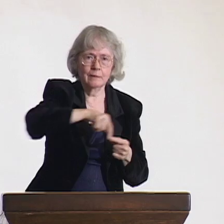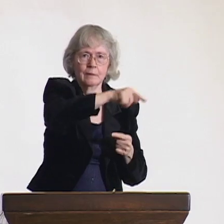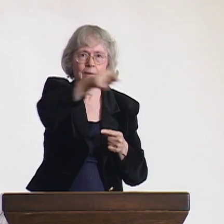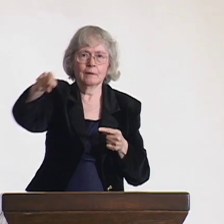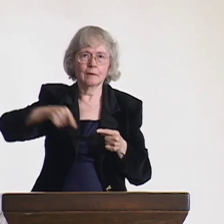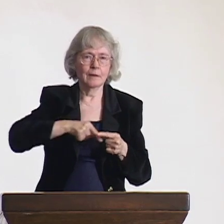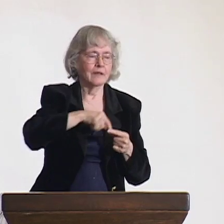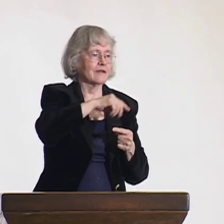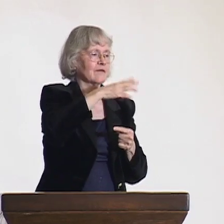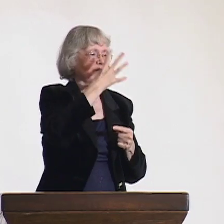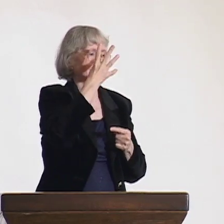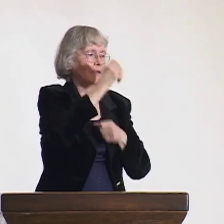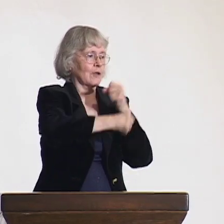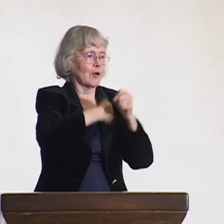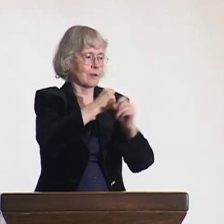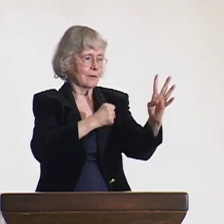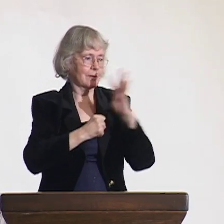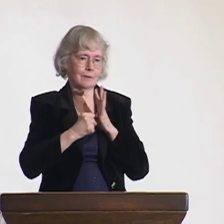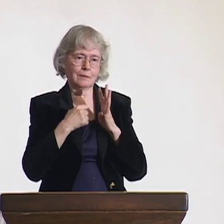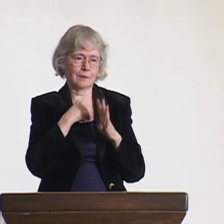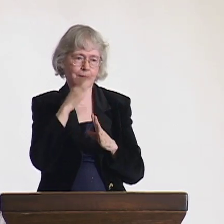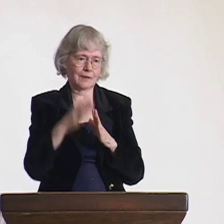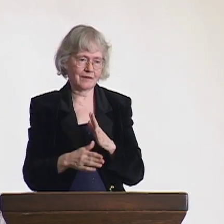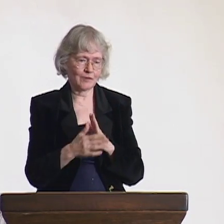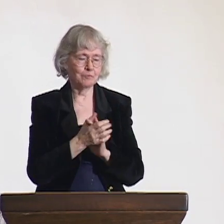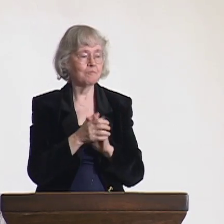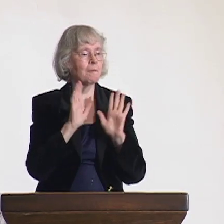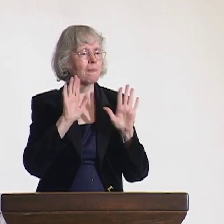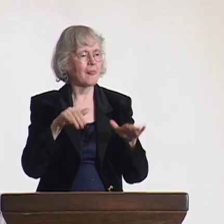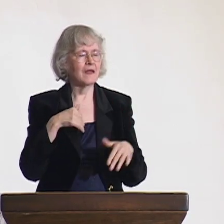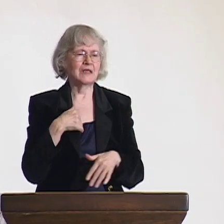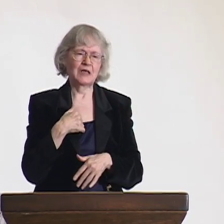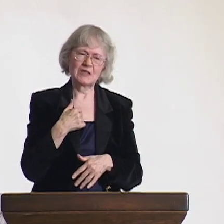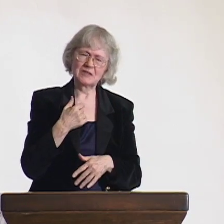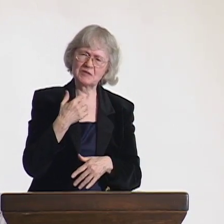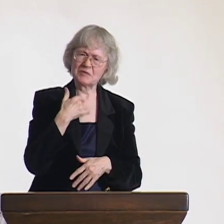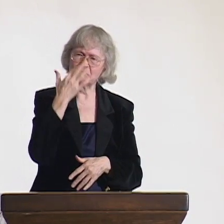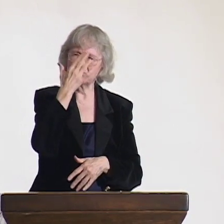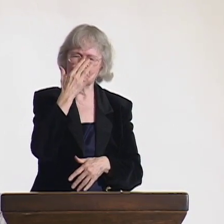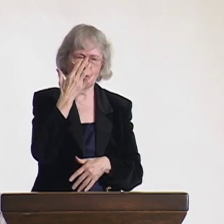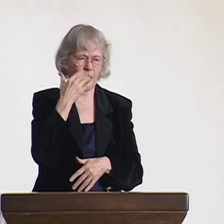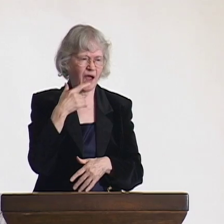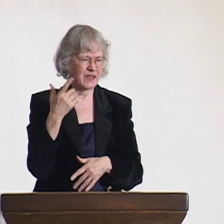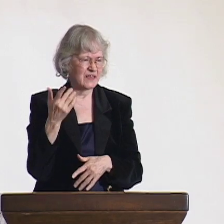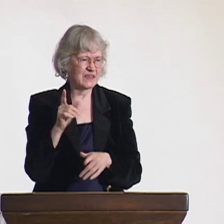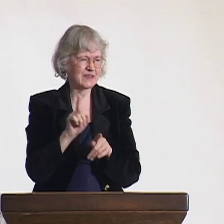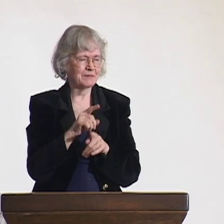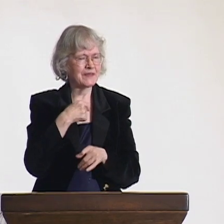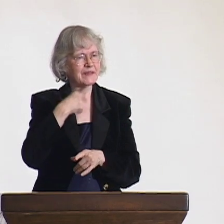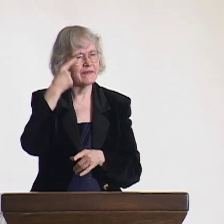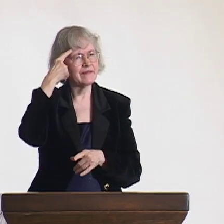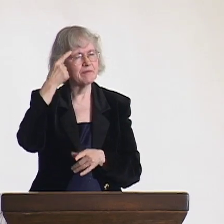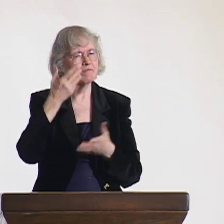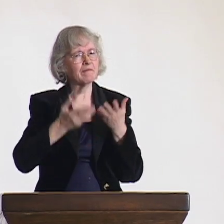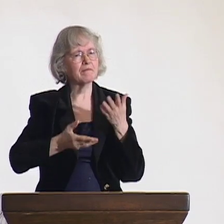even if they would not communicate back to me. I did not understand why they wouldn't talk to me directly.